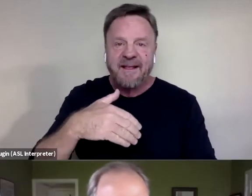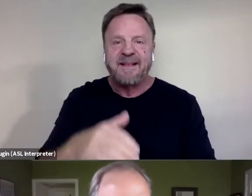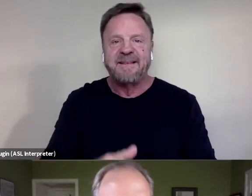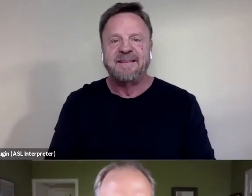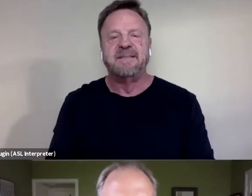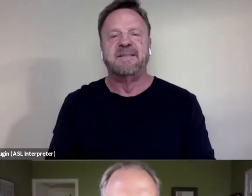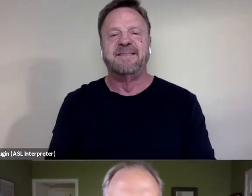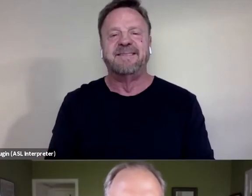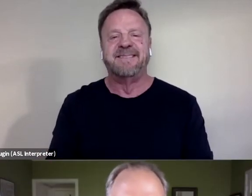Yes, I'm here.